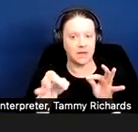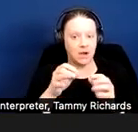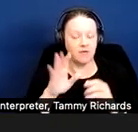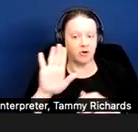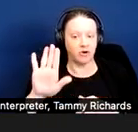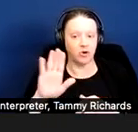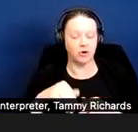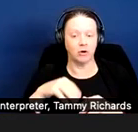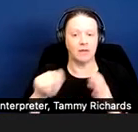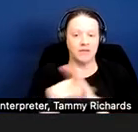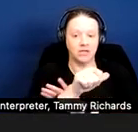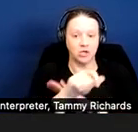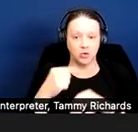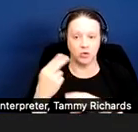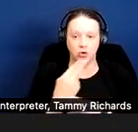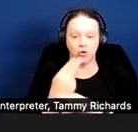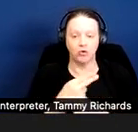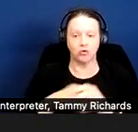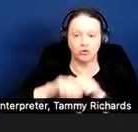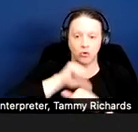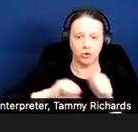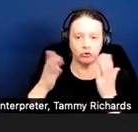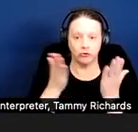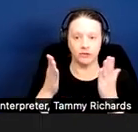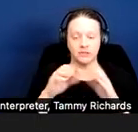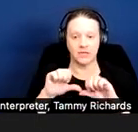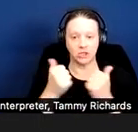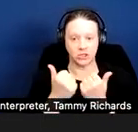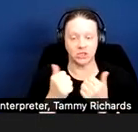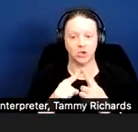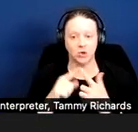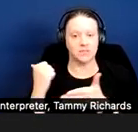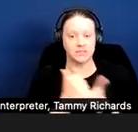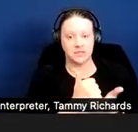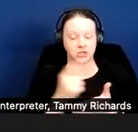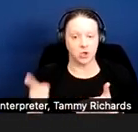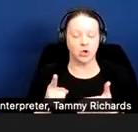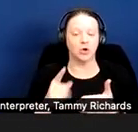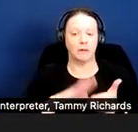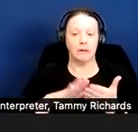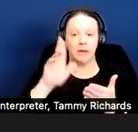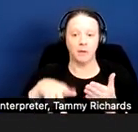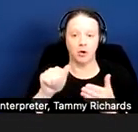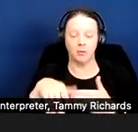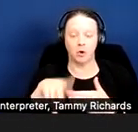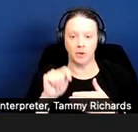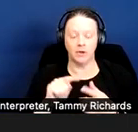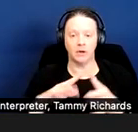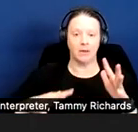service agencies that could assist her in cleaning up her apartment, bringing it back into compliance with her lease.